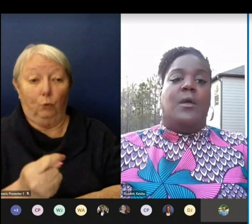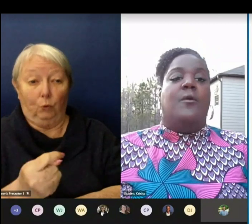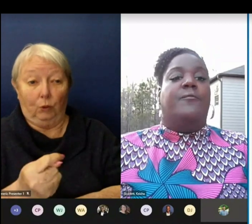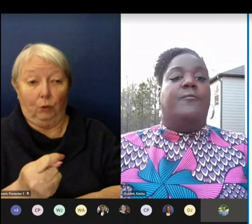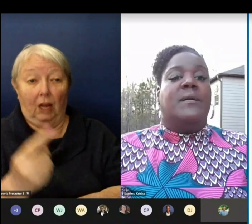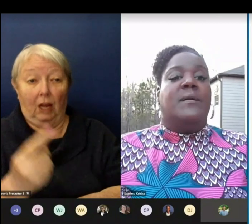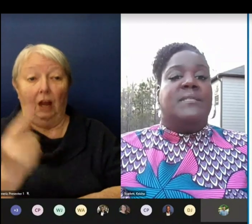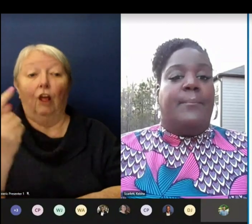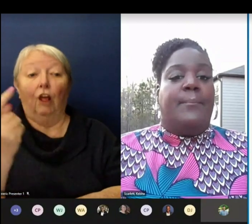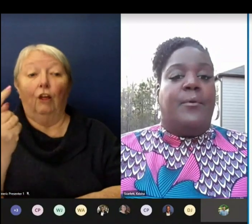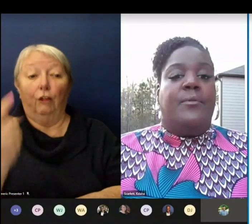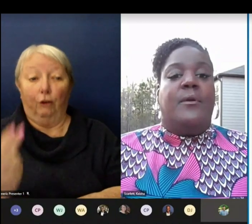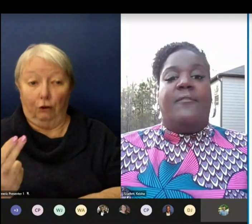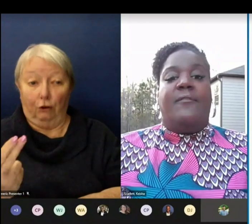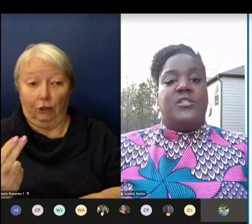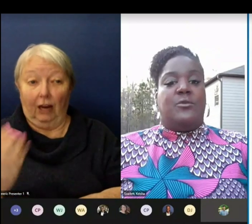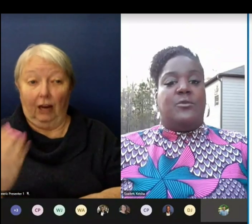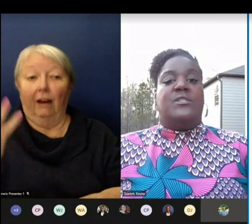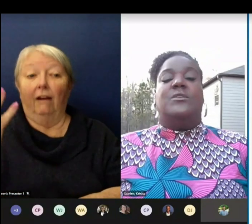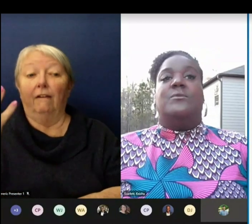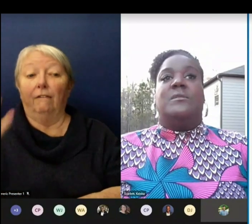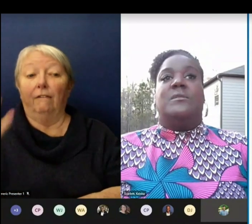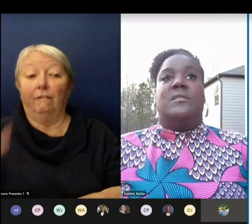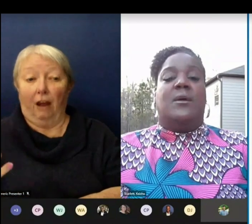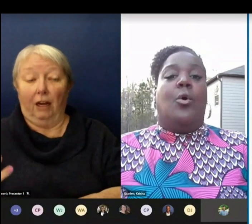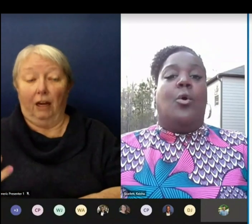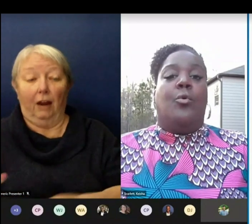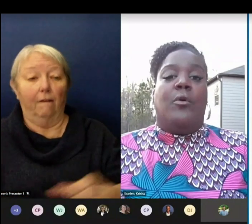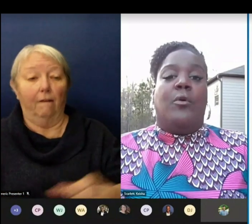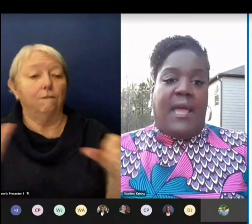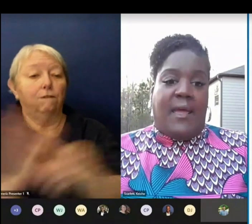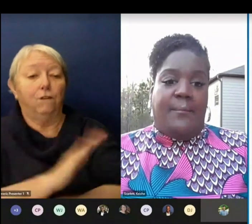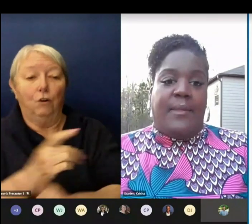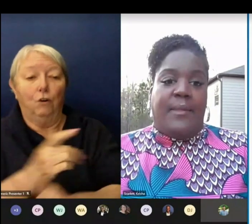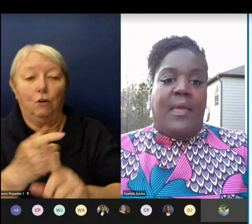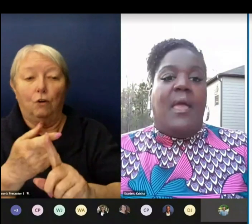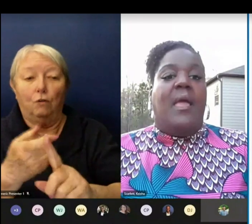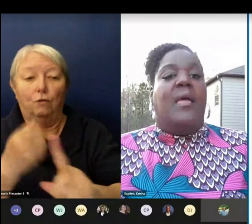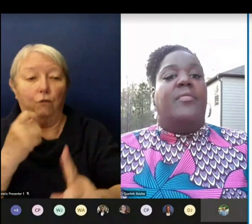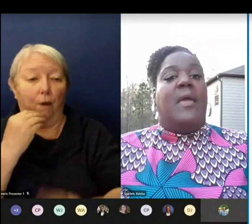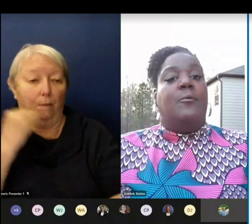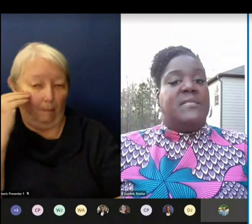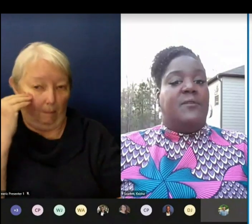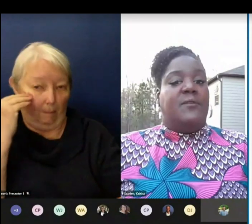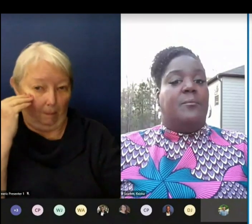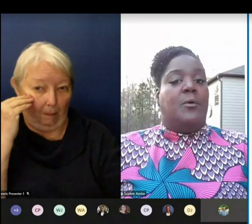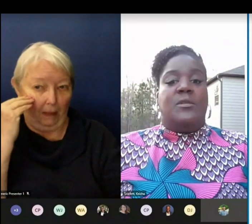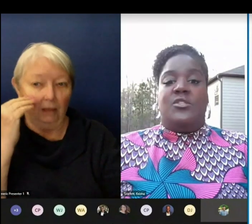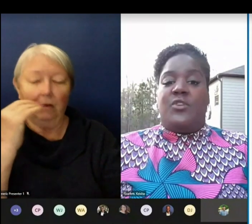For example the graphic shows students in Cohort A. They will receive remote instruction